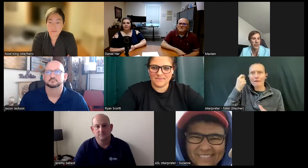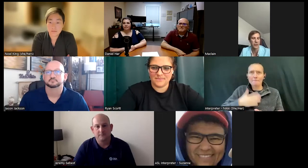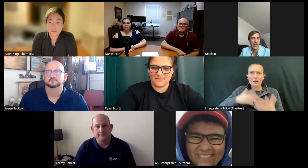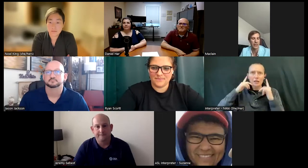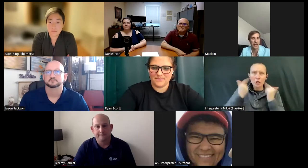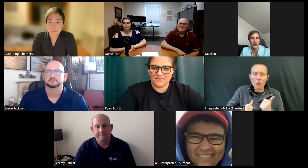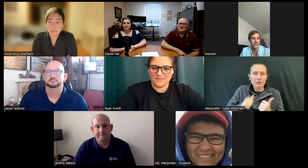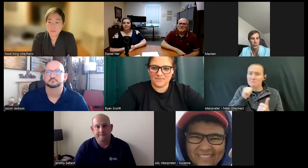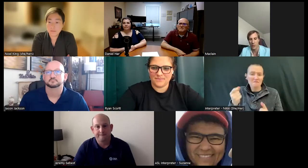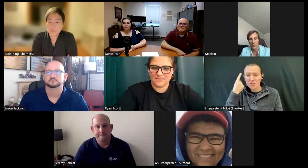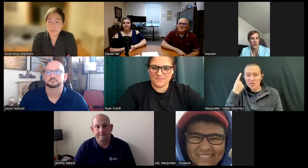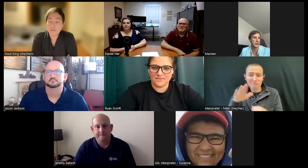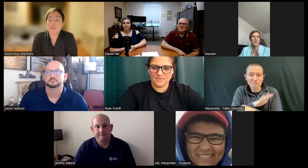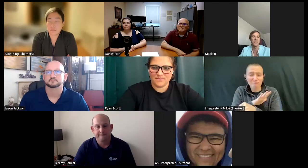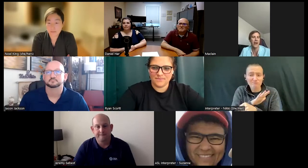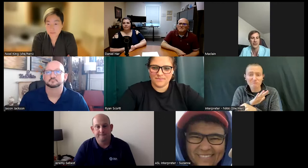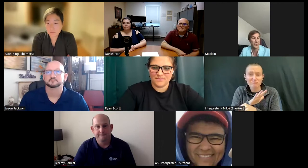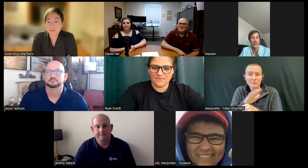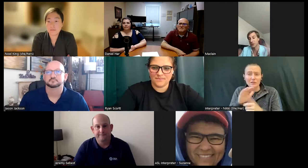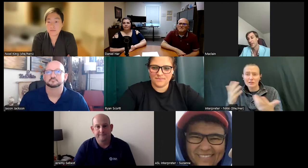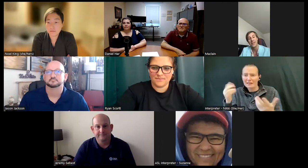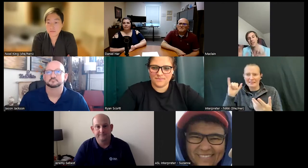understand kind of what the reverse fluff neurological sensory, didn't